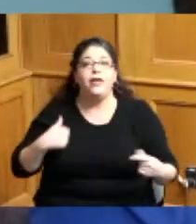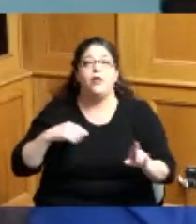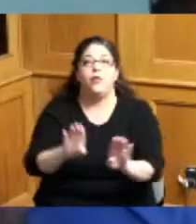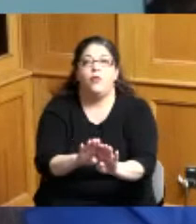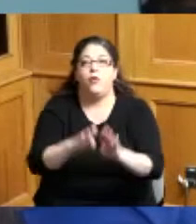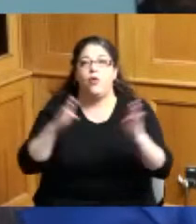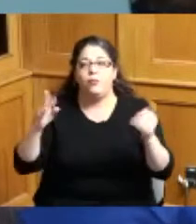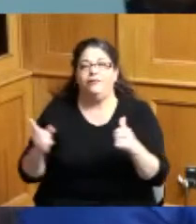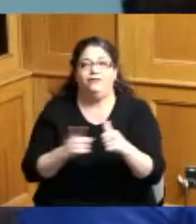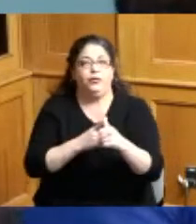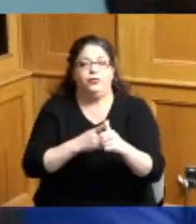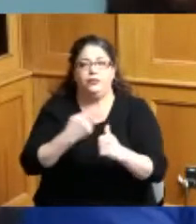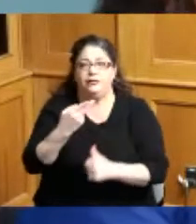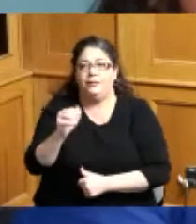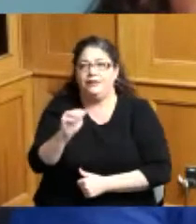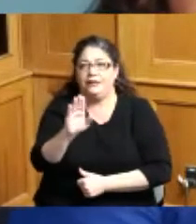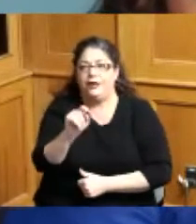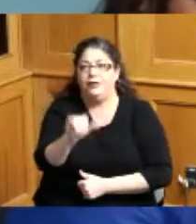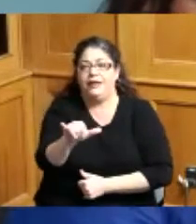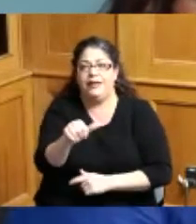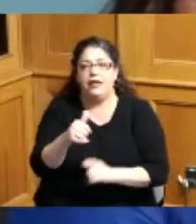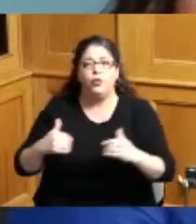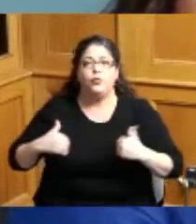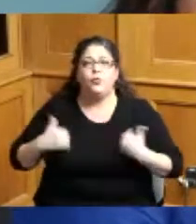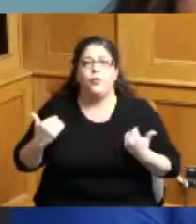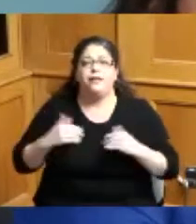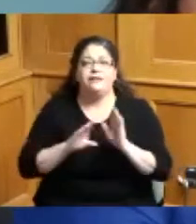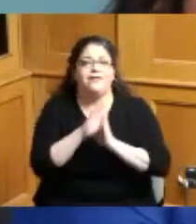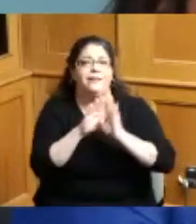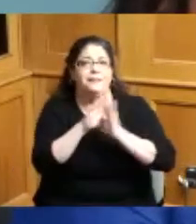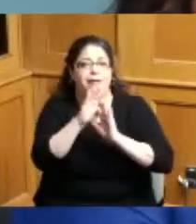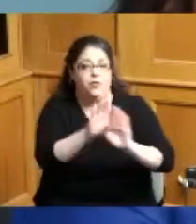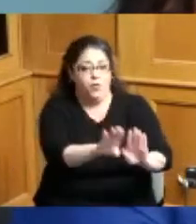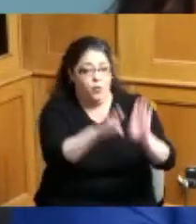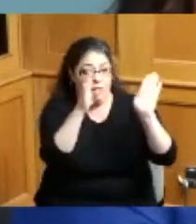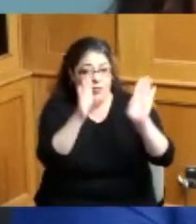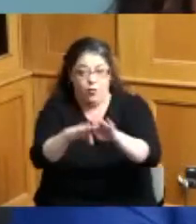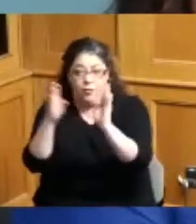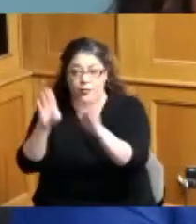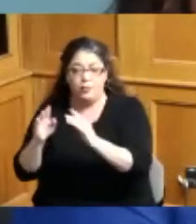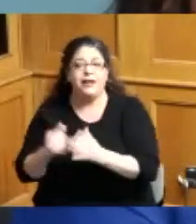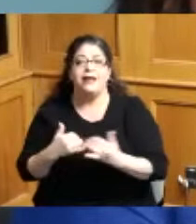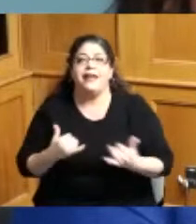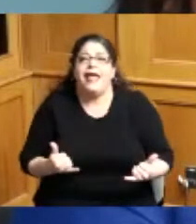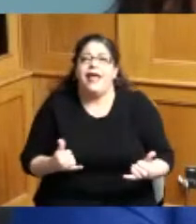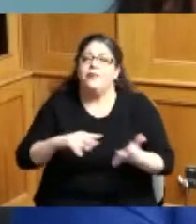Hamilton County office of youth development and not only do we want to have jobs and we want to